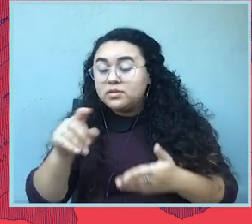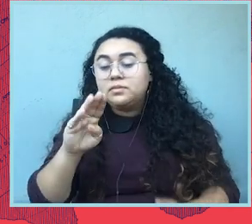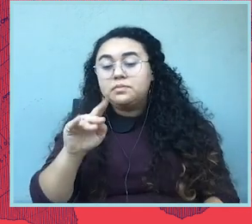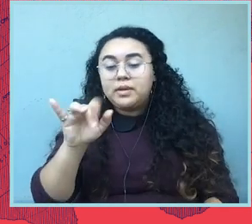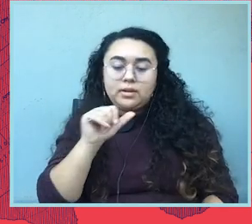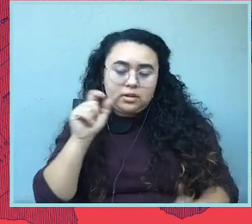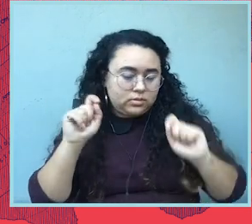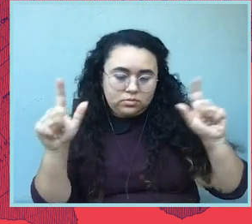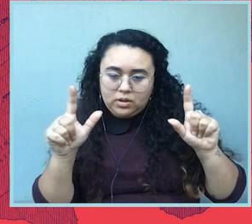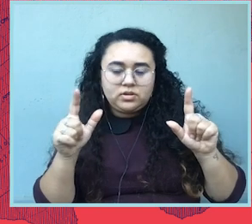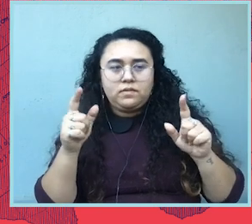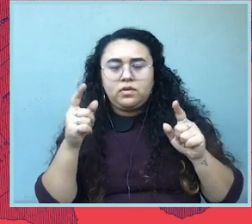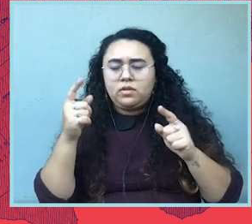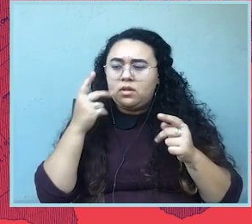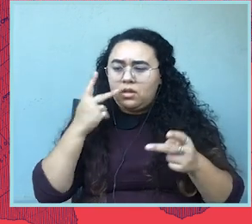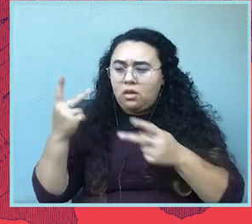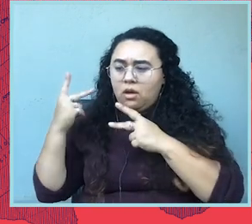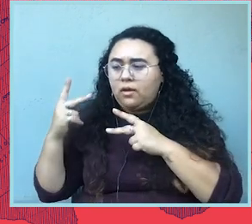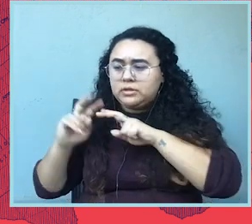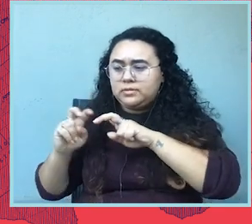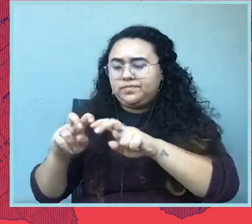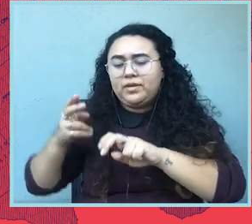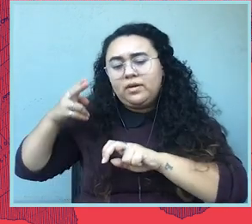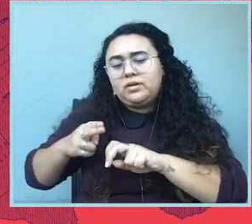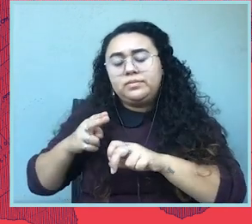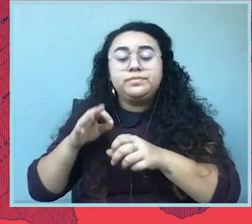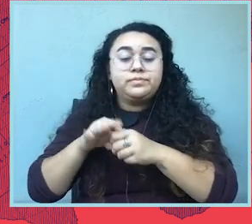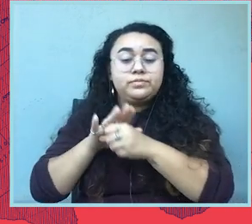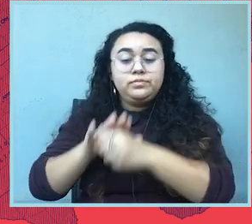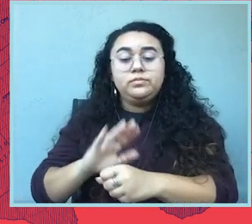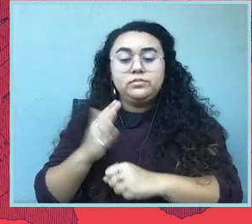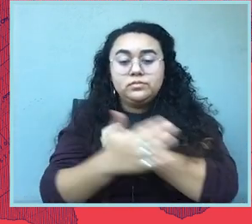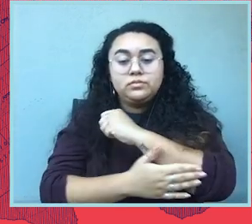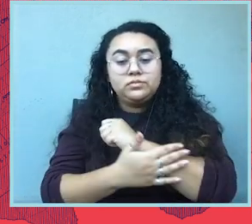not surprising if you consider the history of voter suppression in our country.